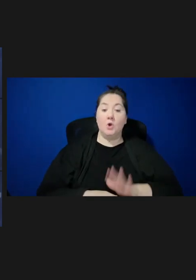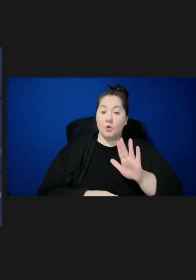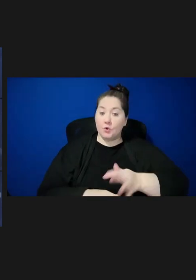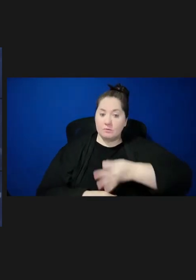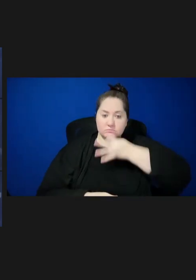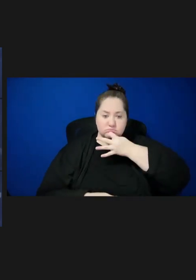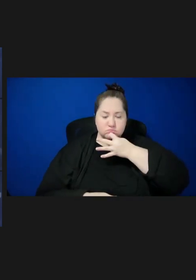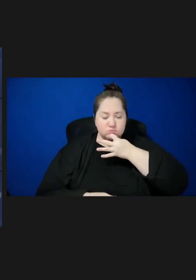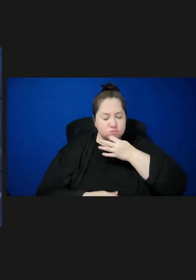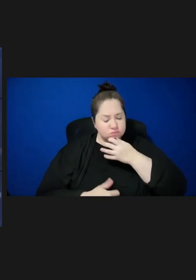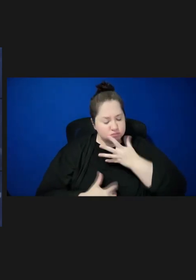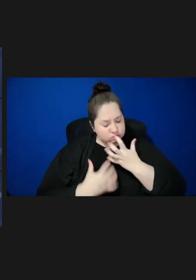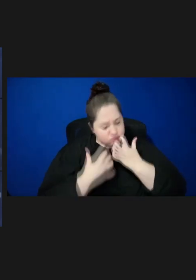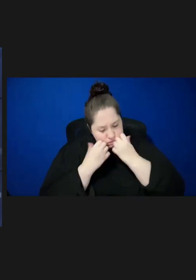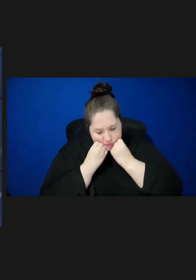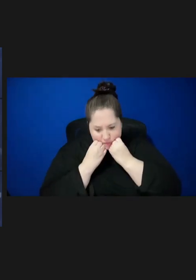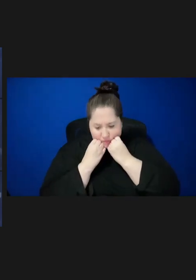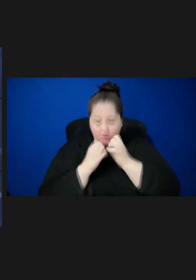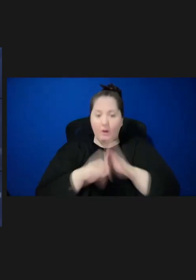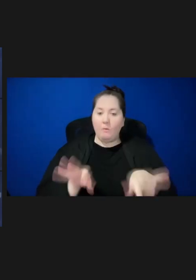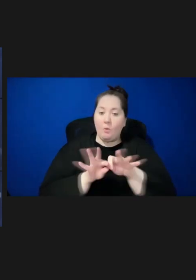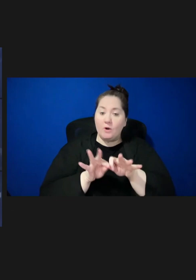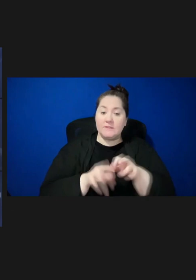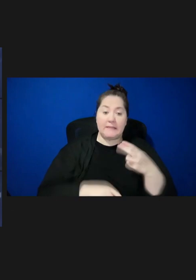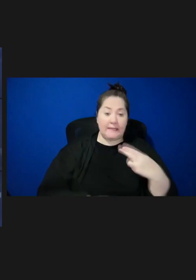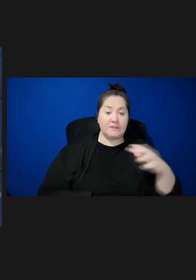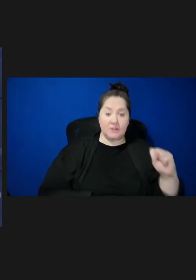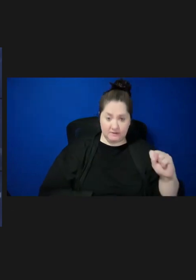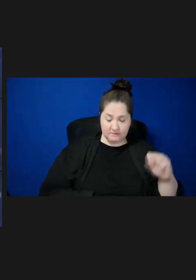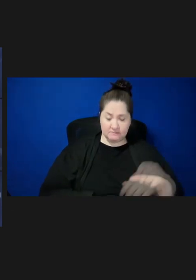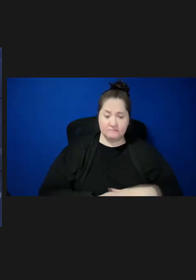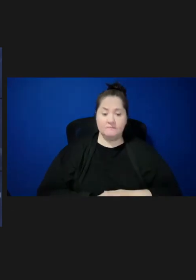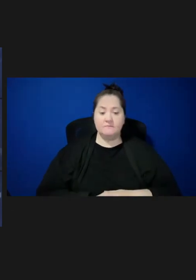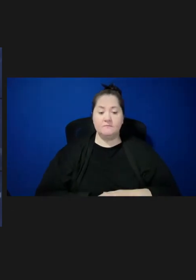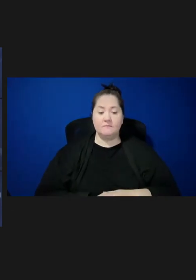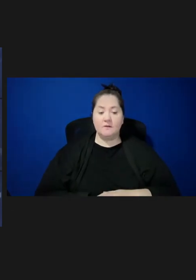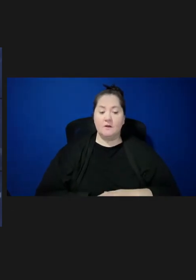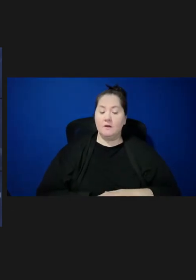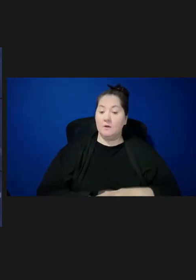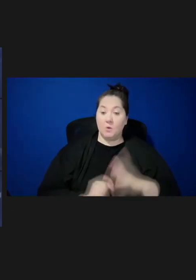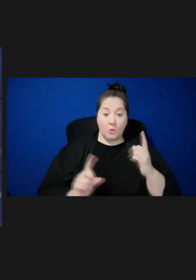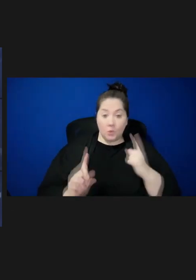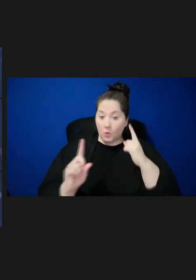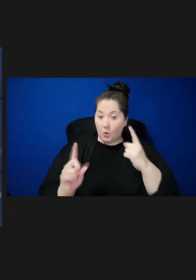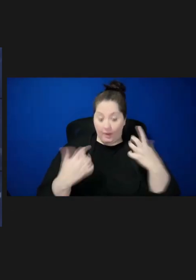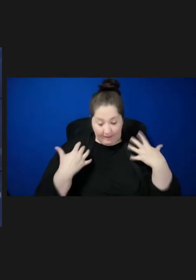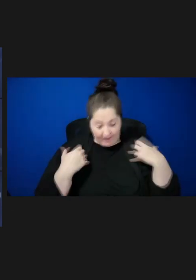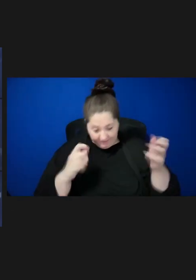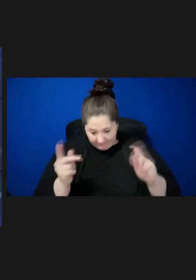invaluable to me and to HHS as we strive for healthy people, healthy communities,